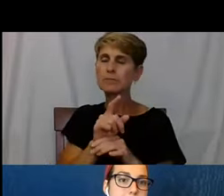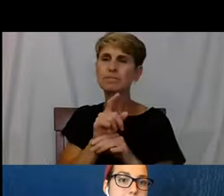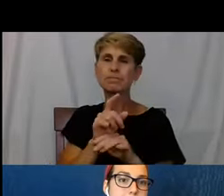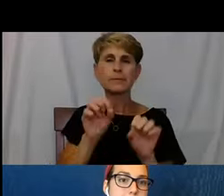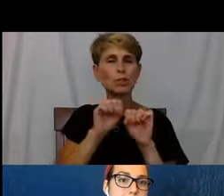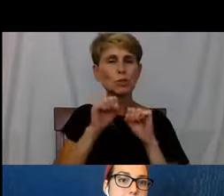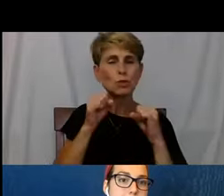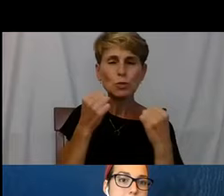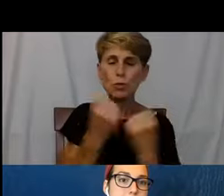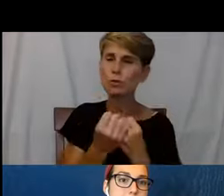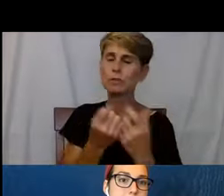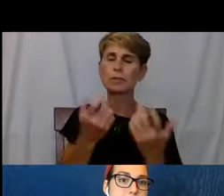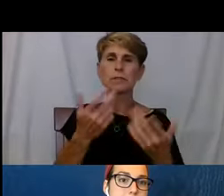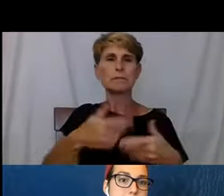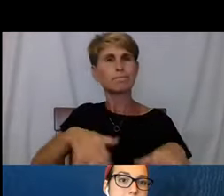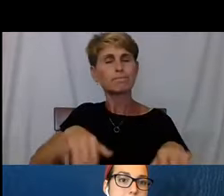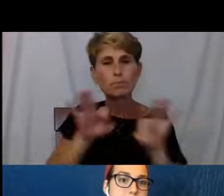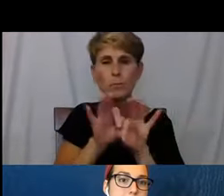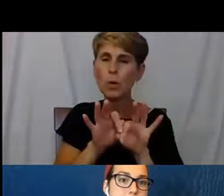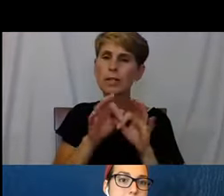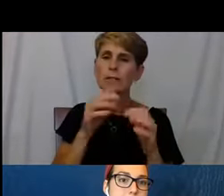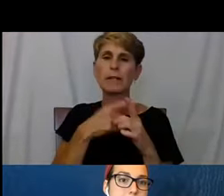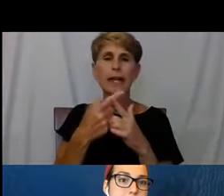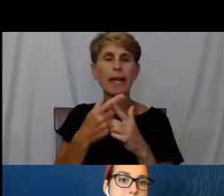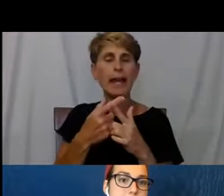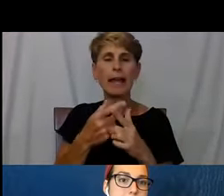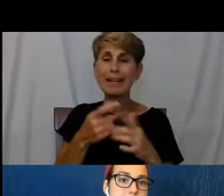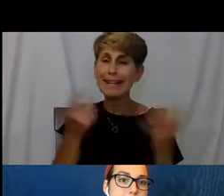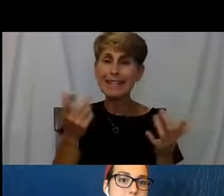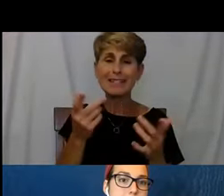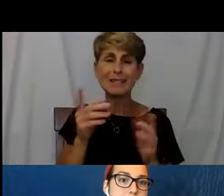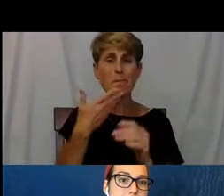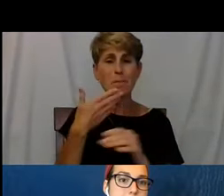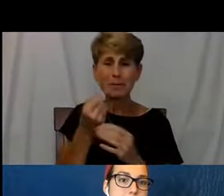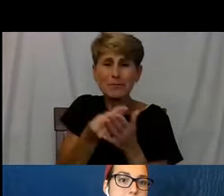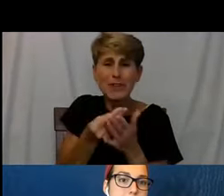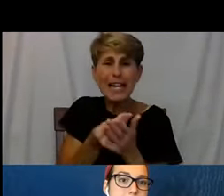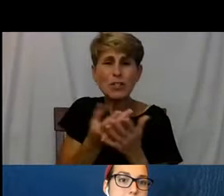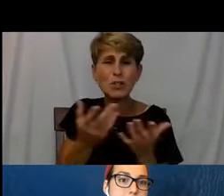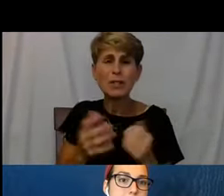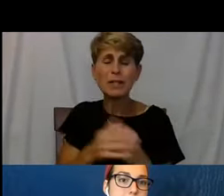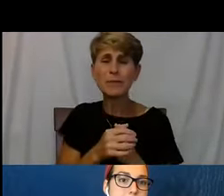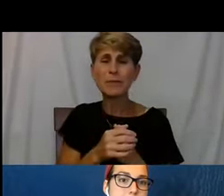for growing into a new world that we're growing into. And this I'm looking at well, how many?